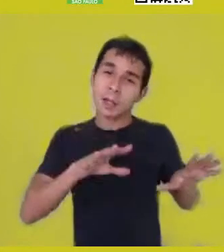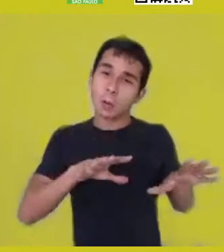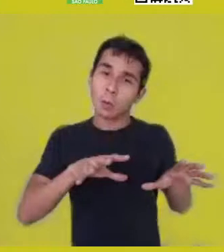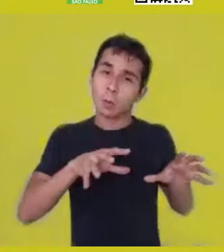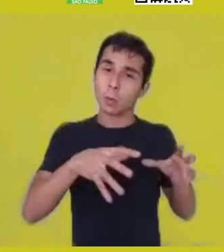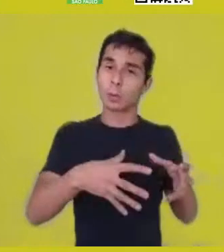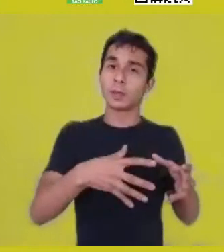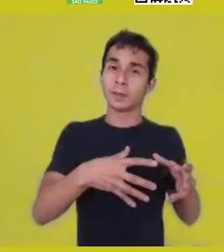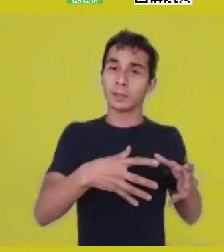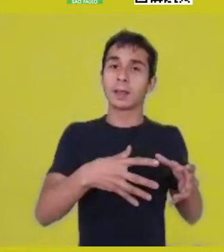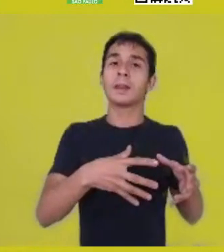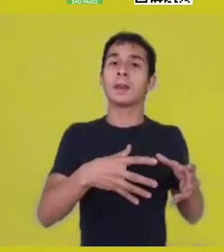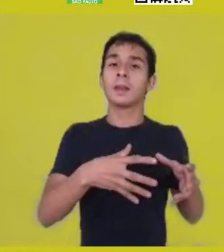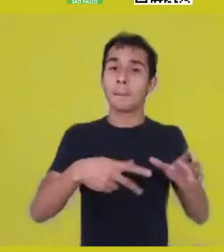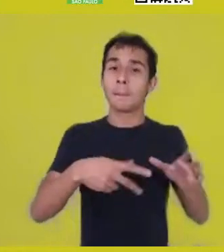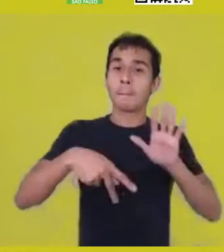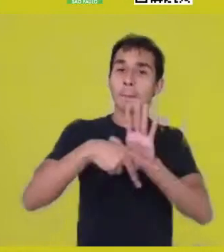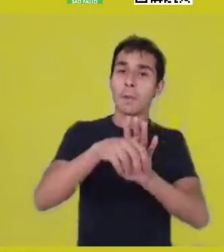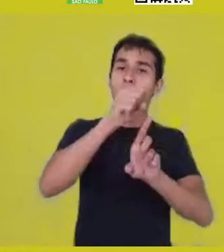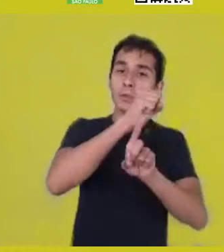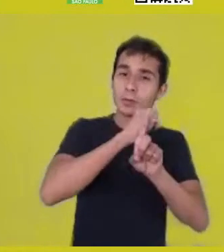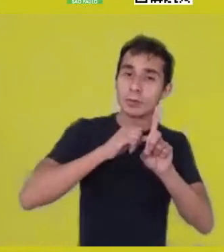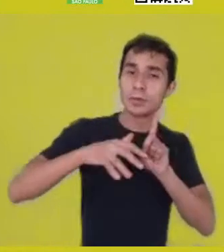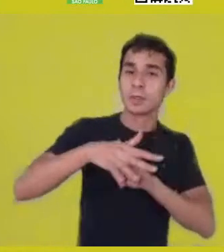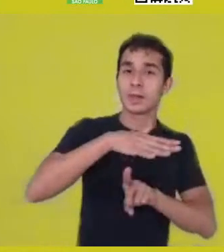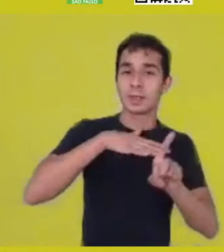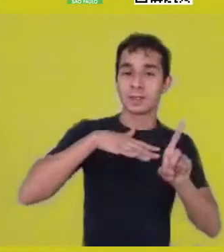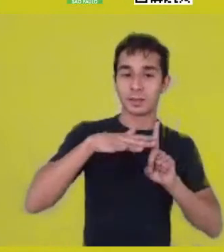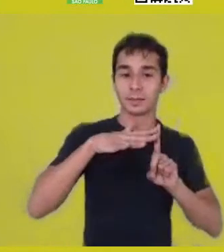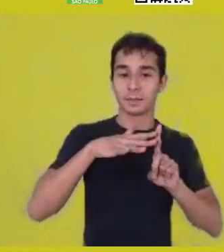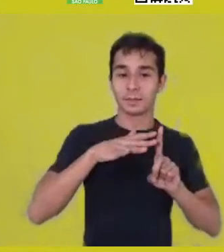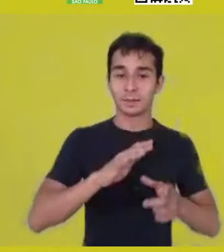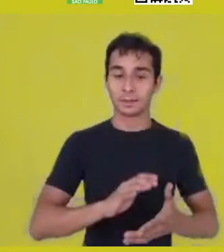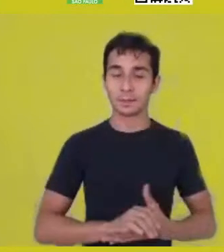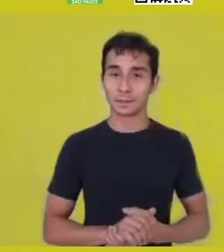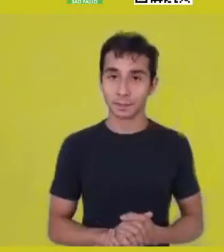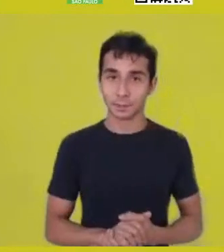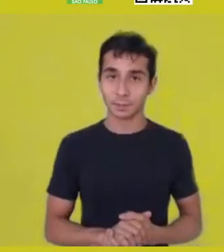And singular, too, because I always try to say